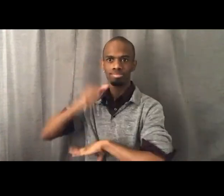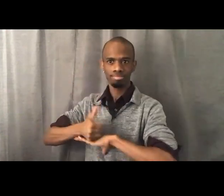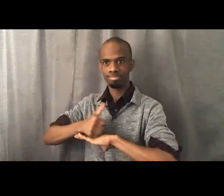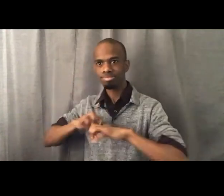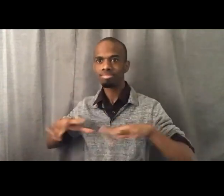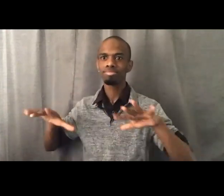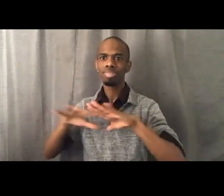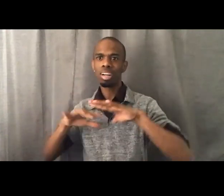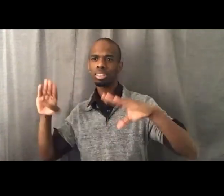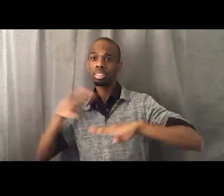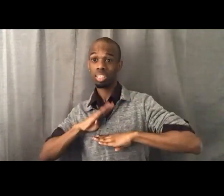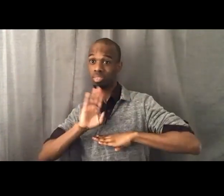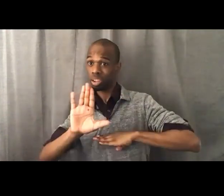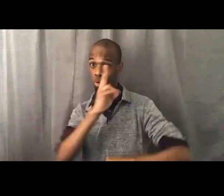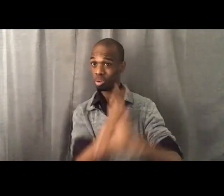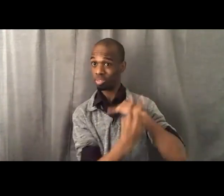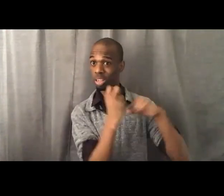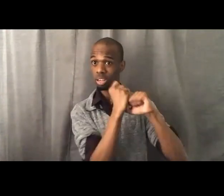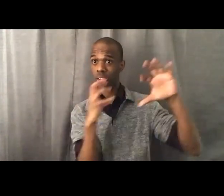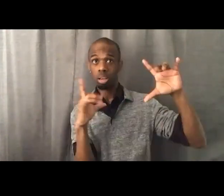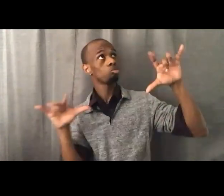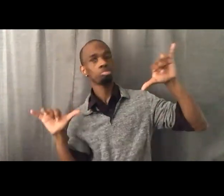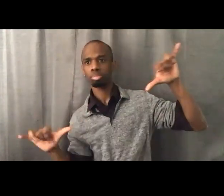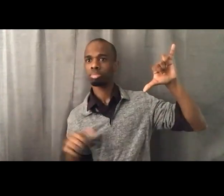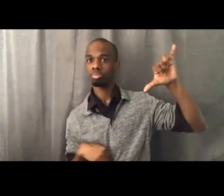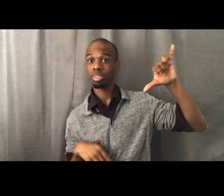Anybody wanna make an offering before we go? It's our last chance.